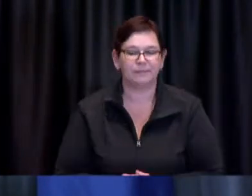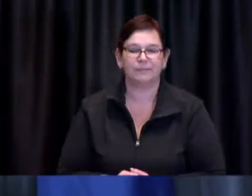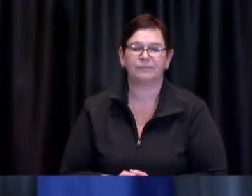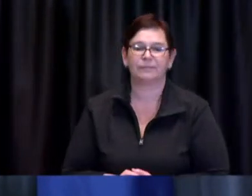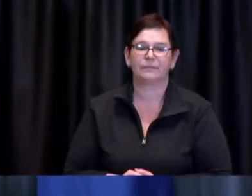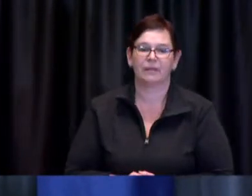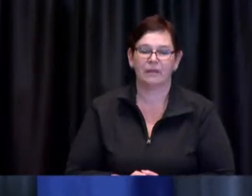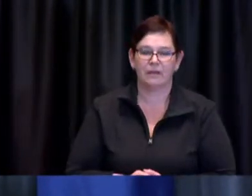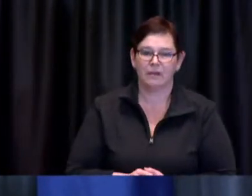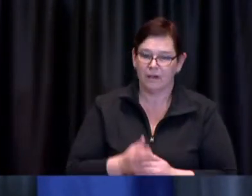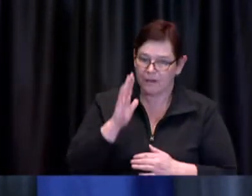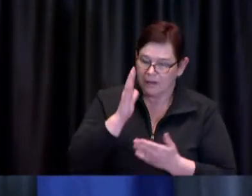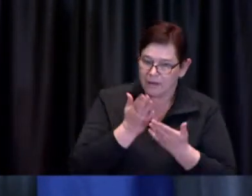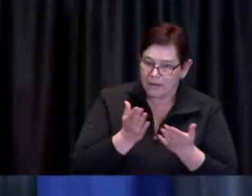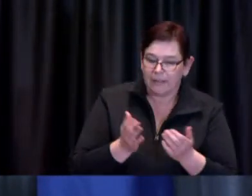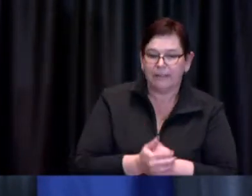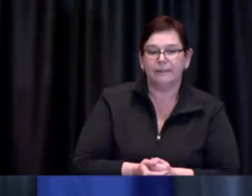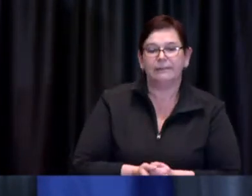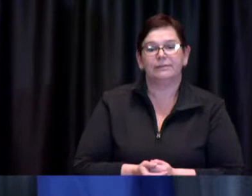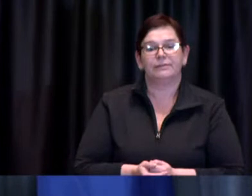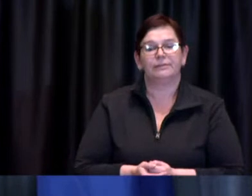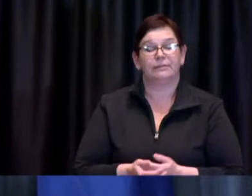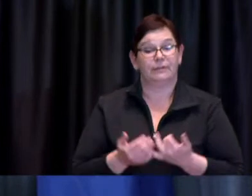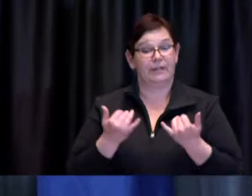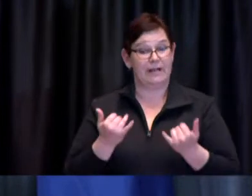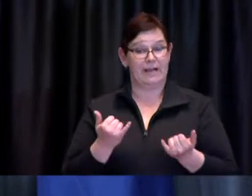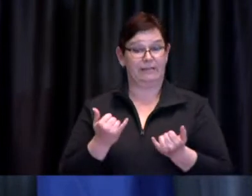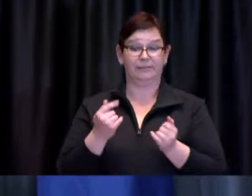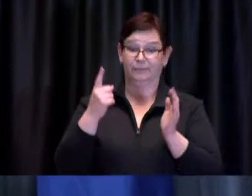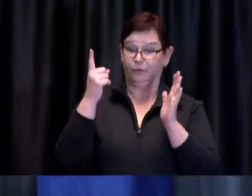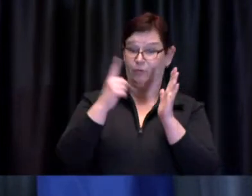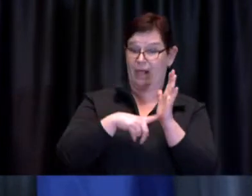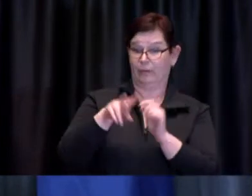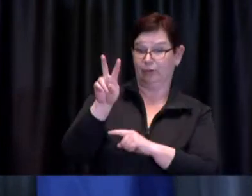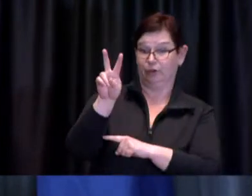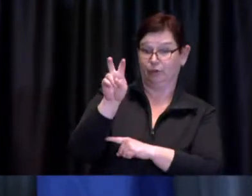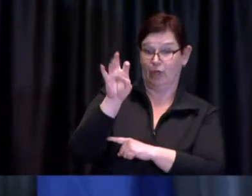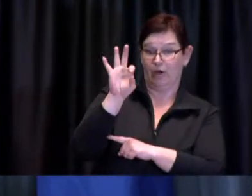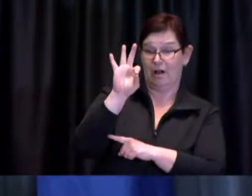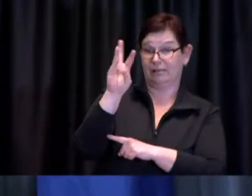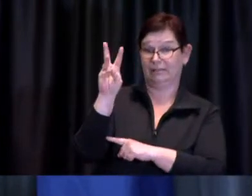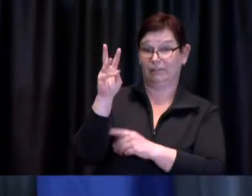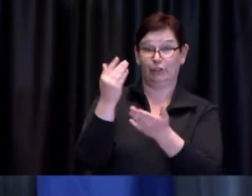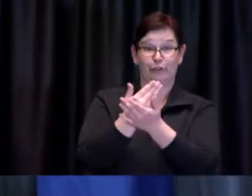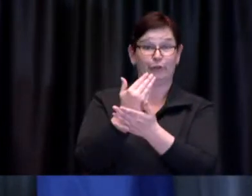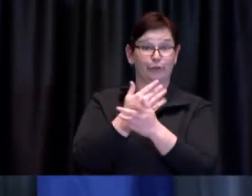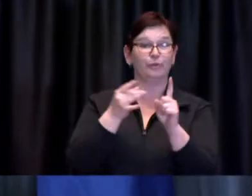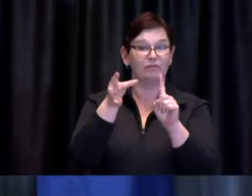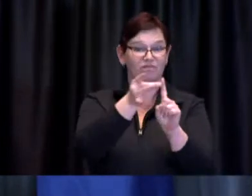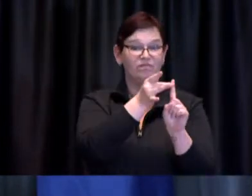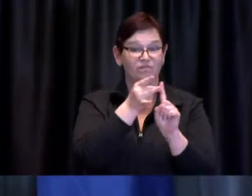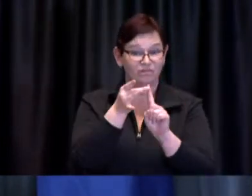Today I am reporting 1,296 new cases of COVID-19.